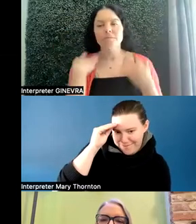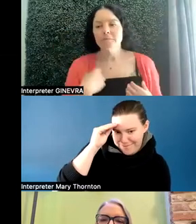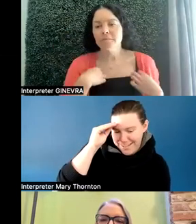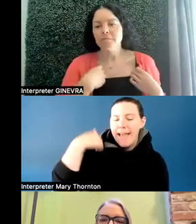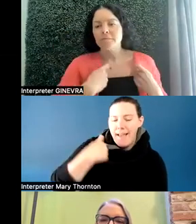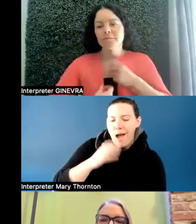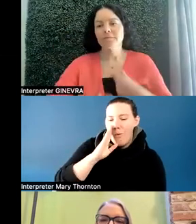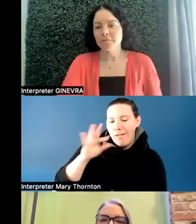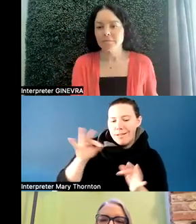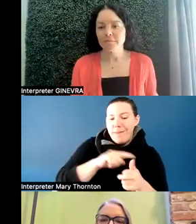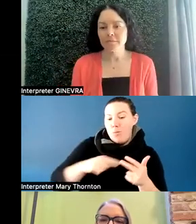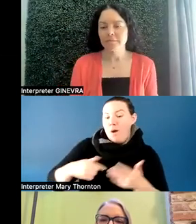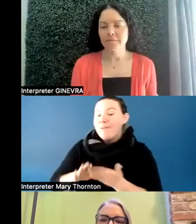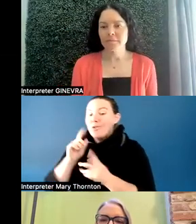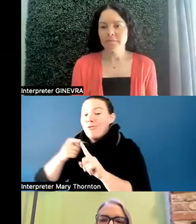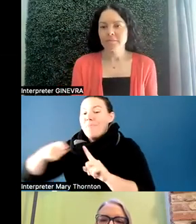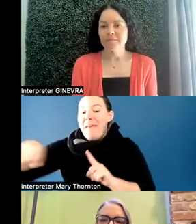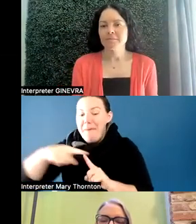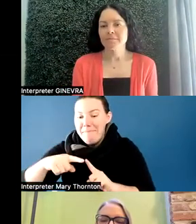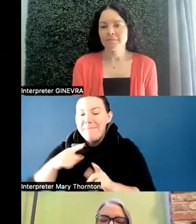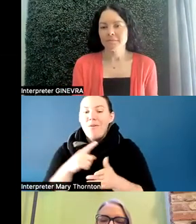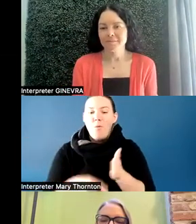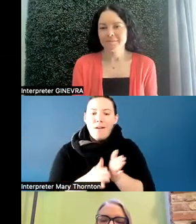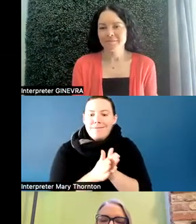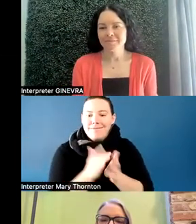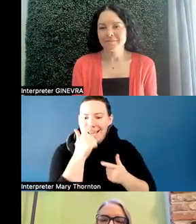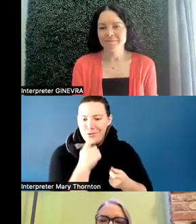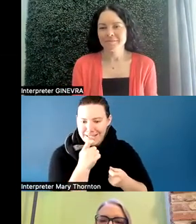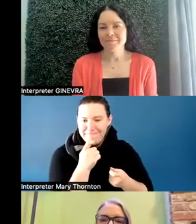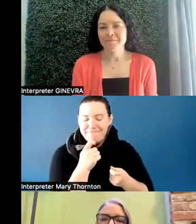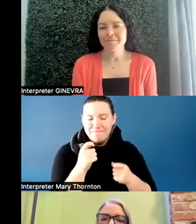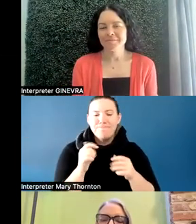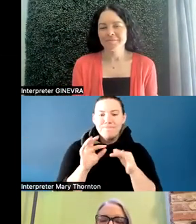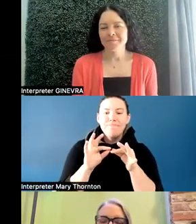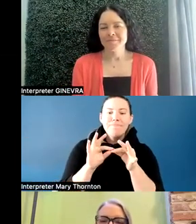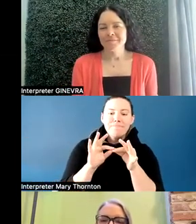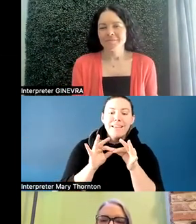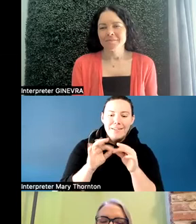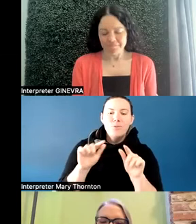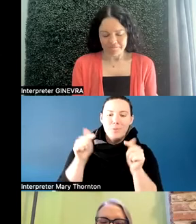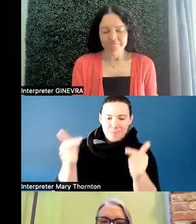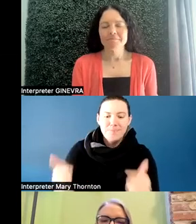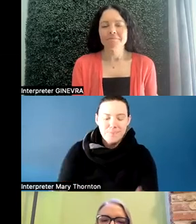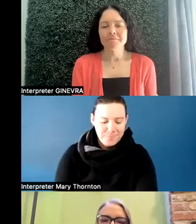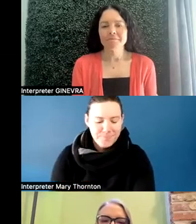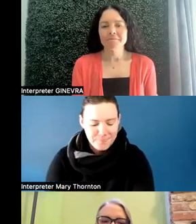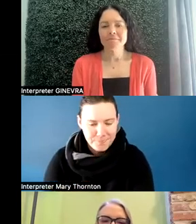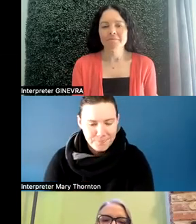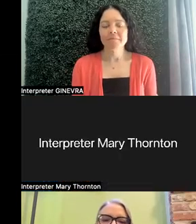What was most interesting to them. But we like to have the students share their work. And this is an example from the introductory lesson about neuroscience.